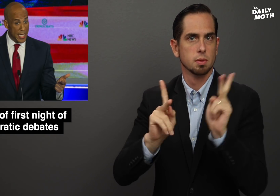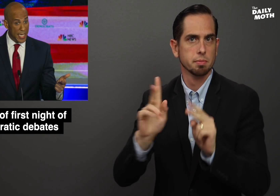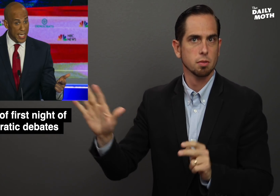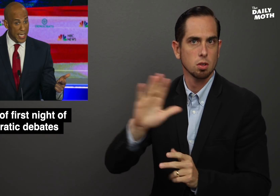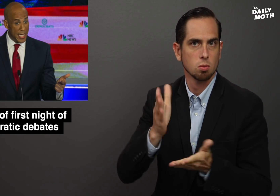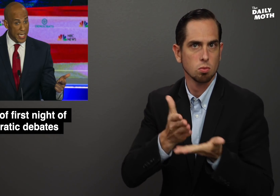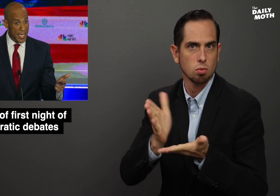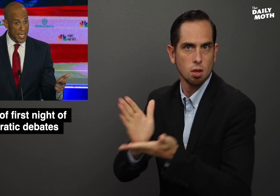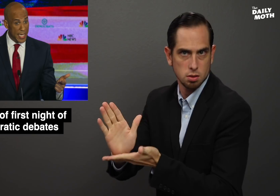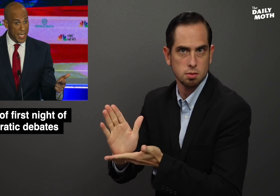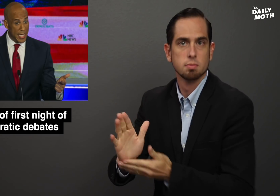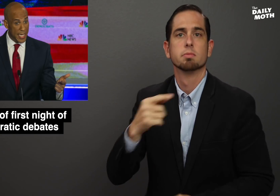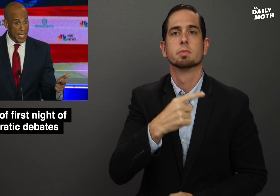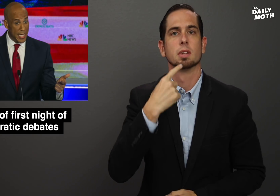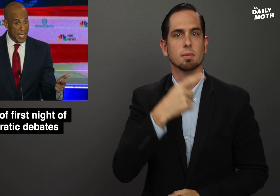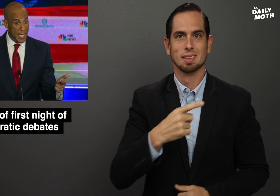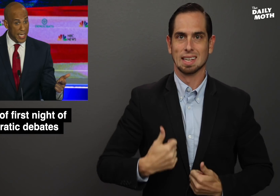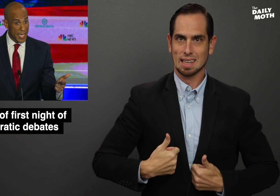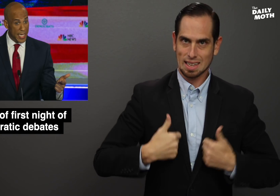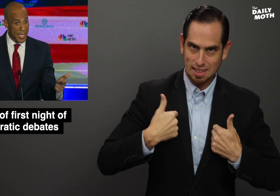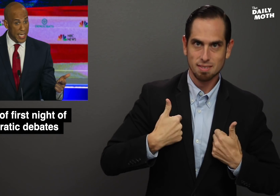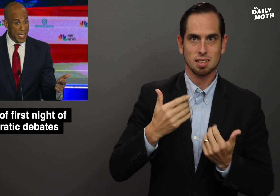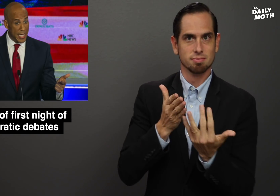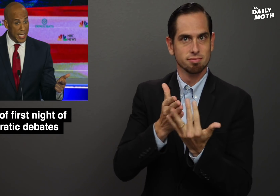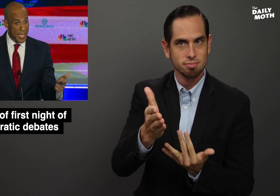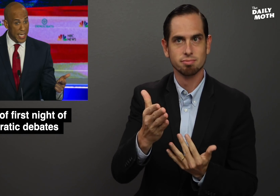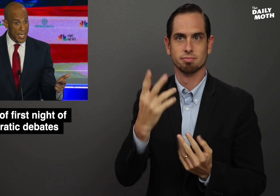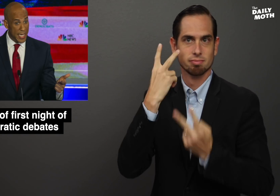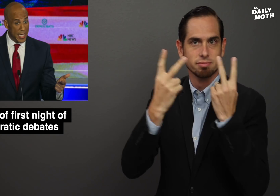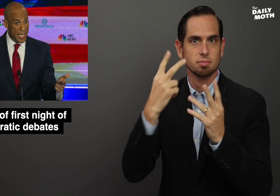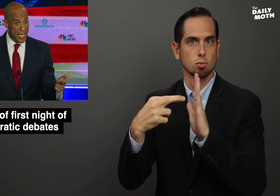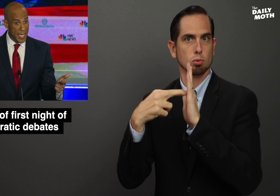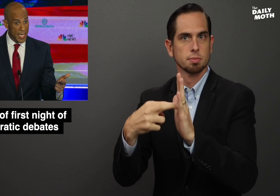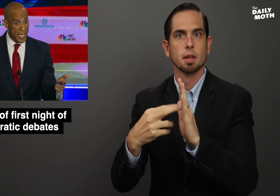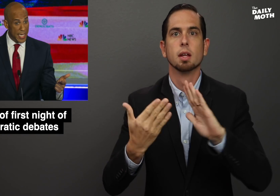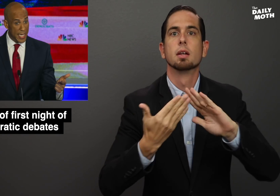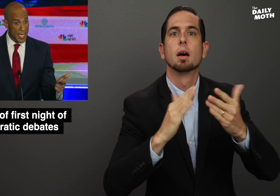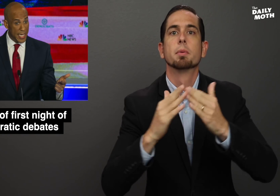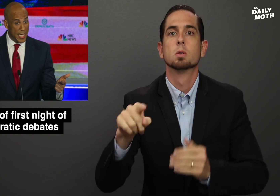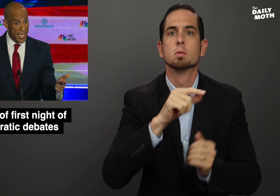people's rights, said he lives and represents communities